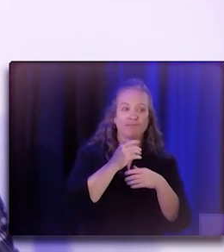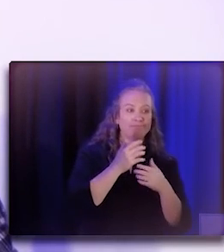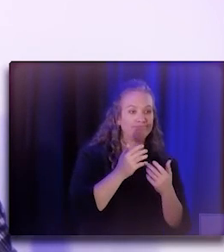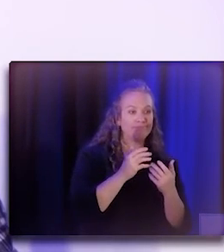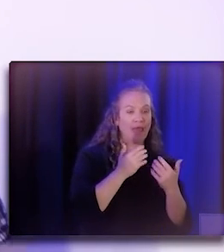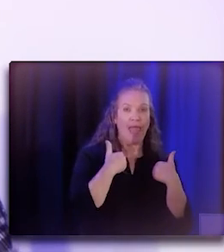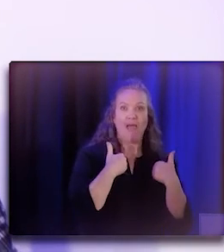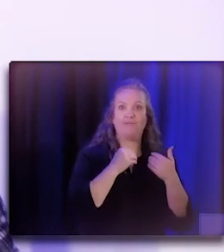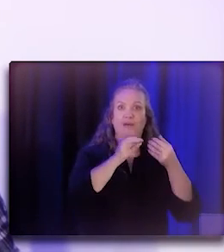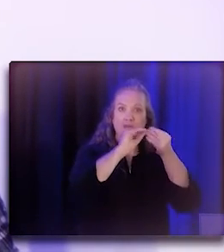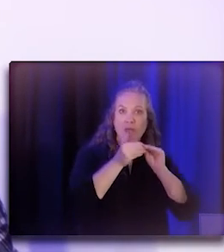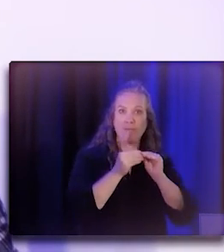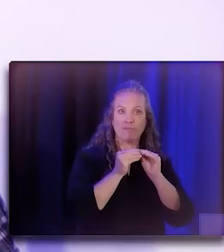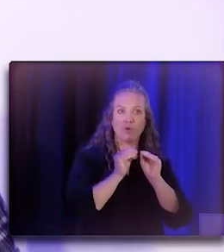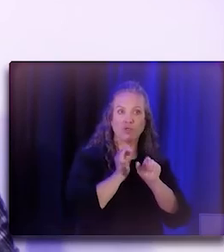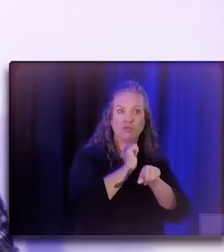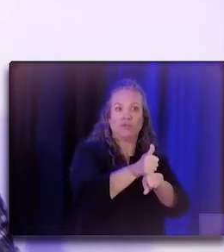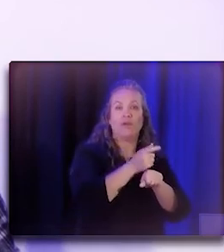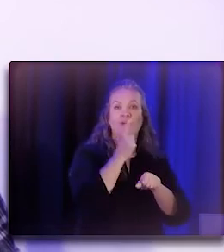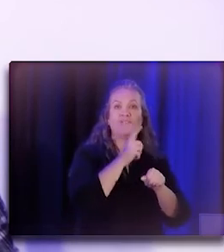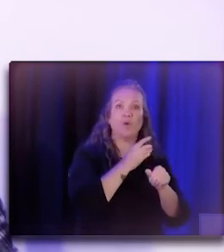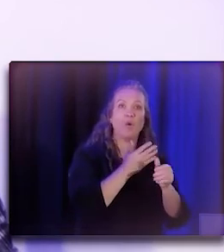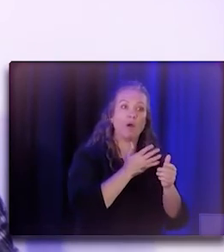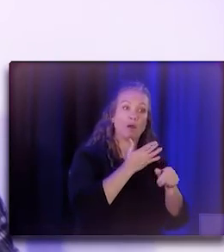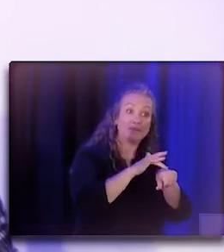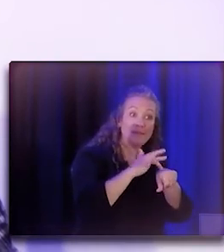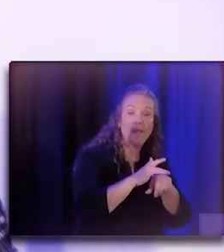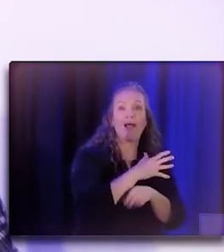And so we'll have that posted on our website and I invite you to check it out.